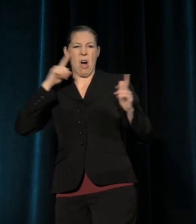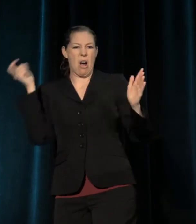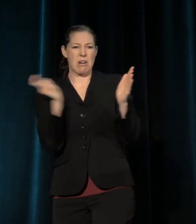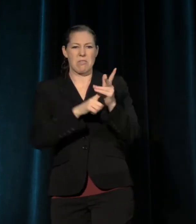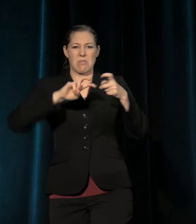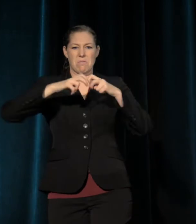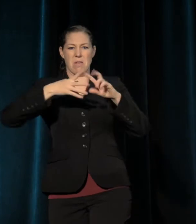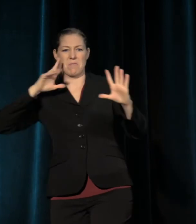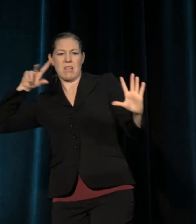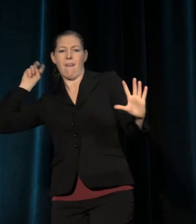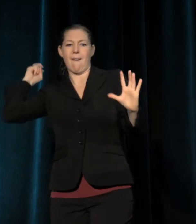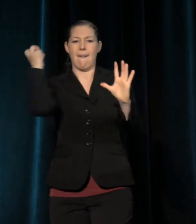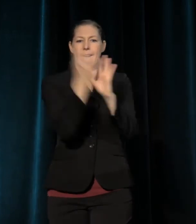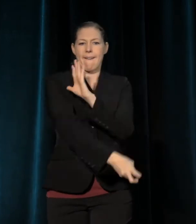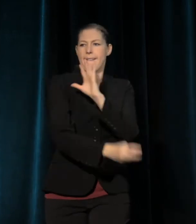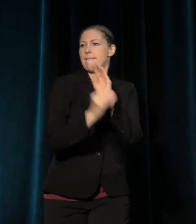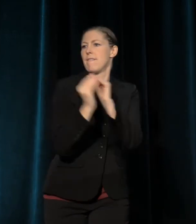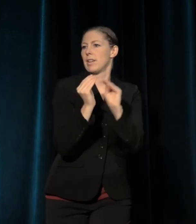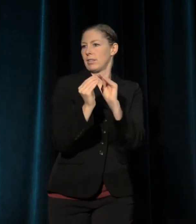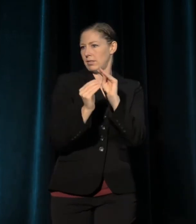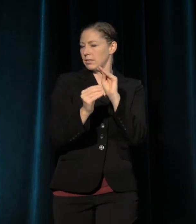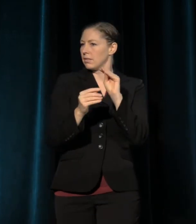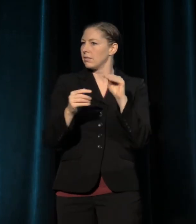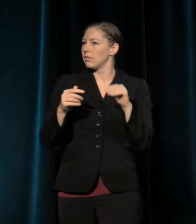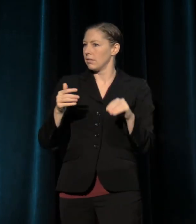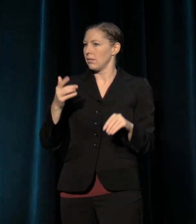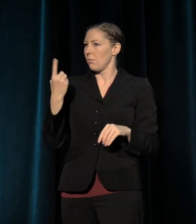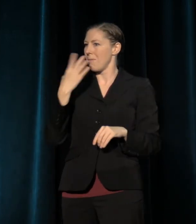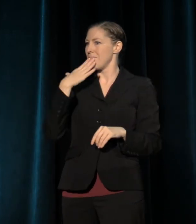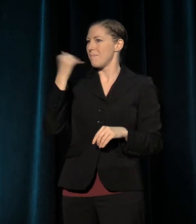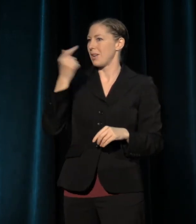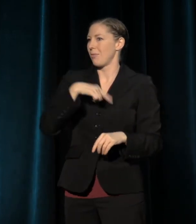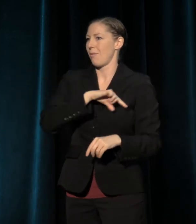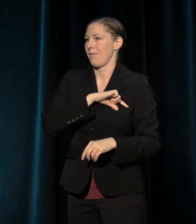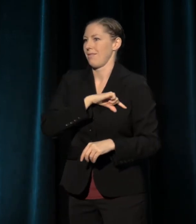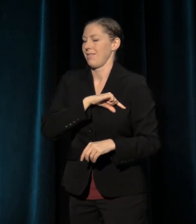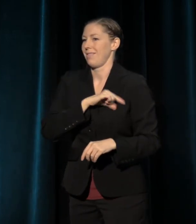It is one of our best qualities. But it also means that we swing wholeheartedly,